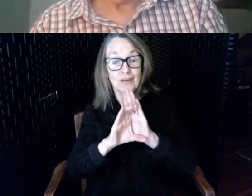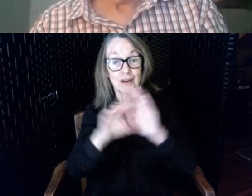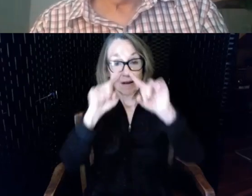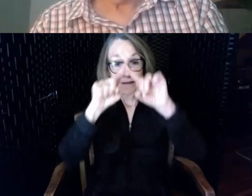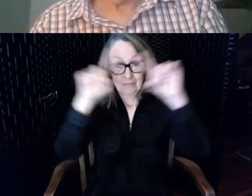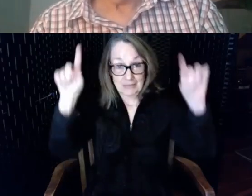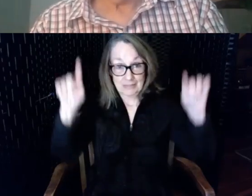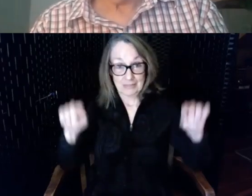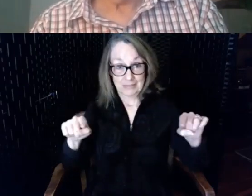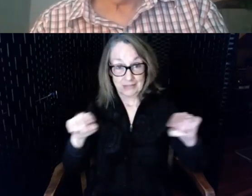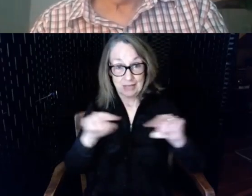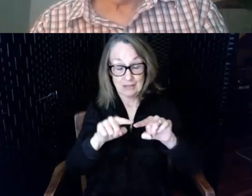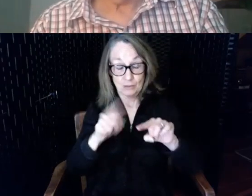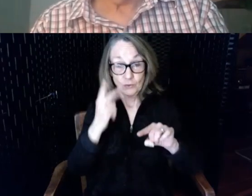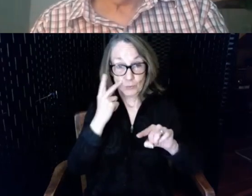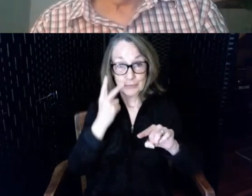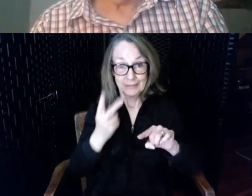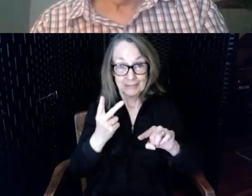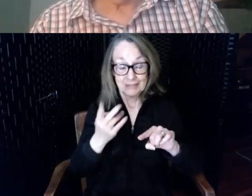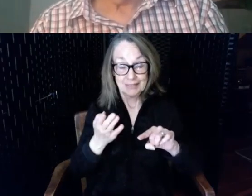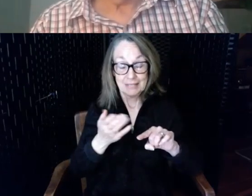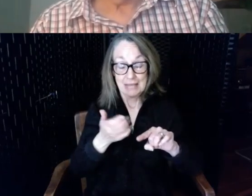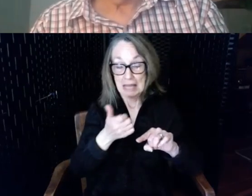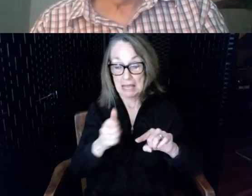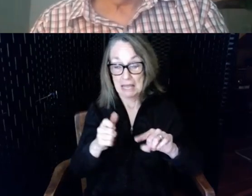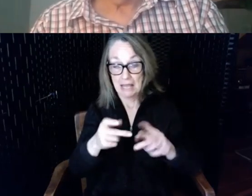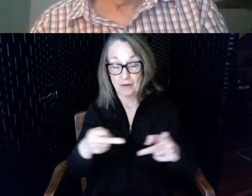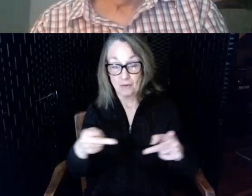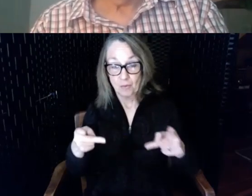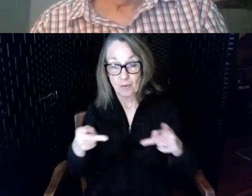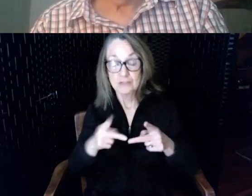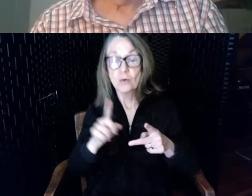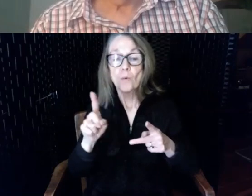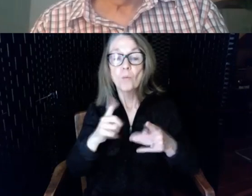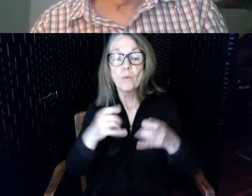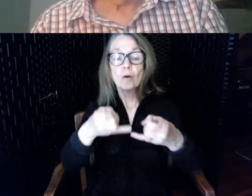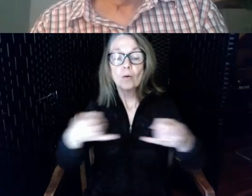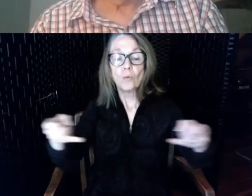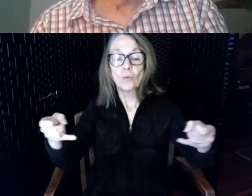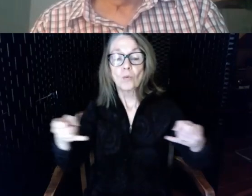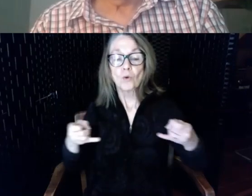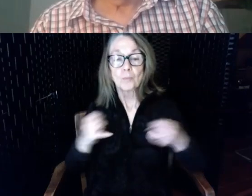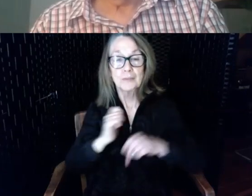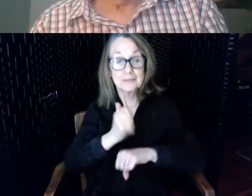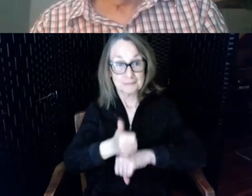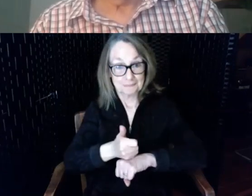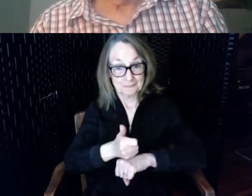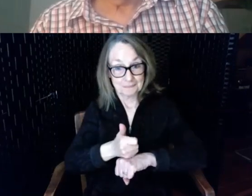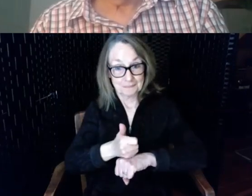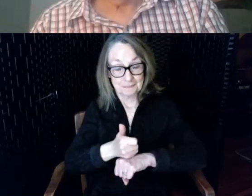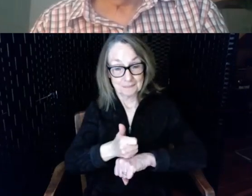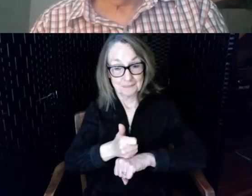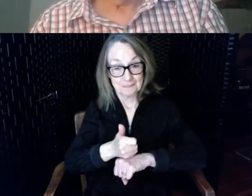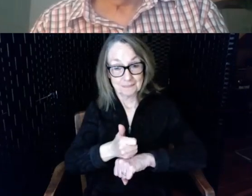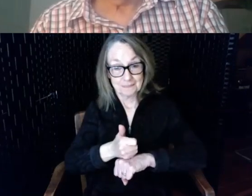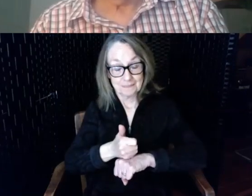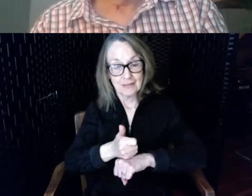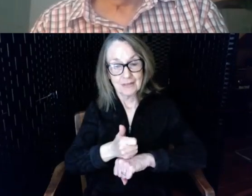a location or a hearing loop is located and it gives you an important bit of